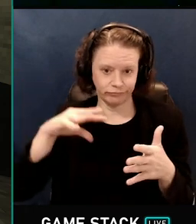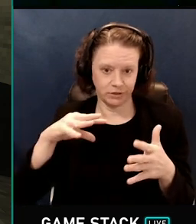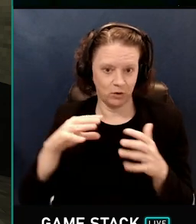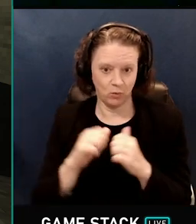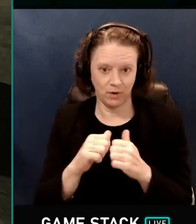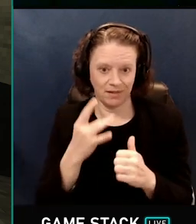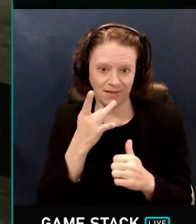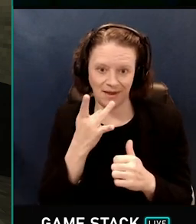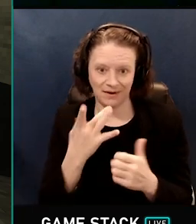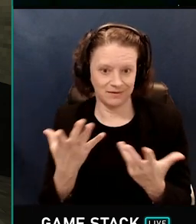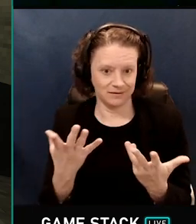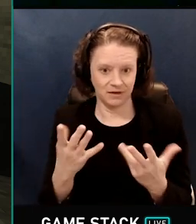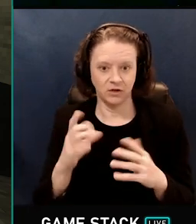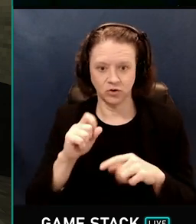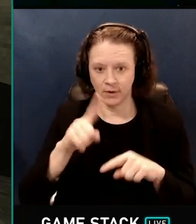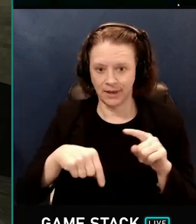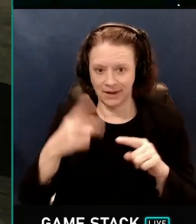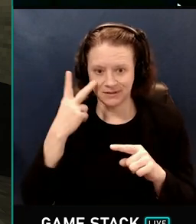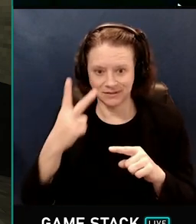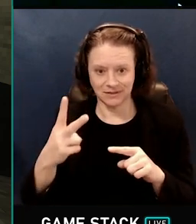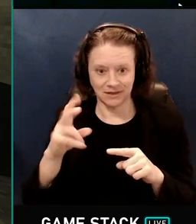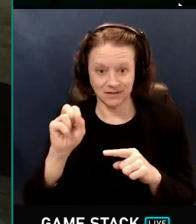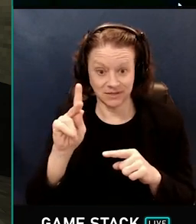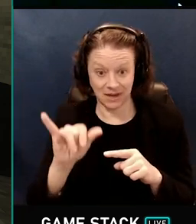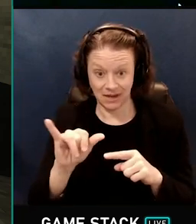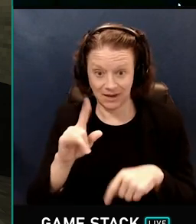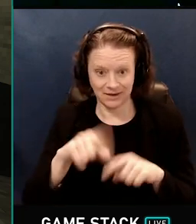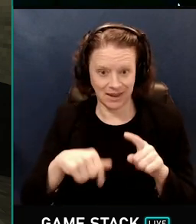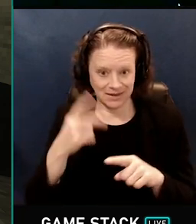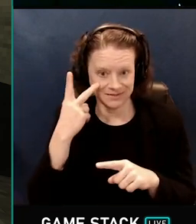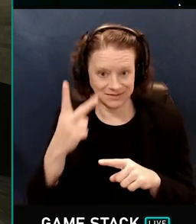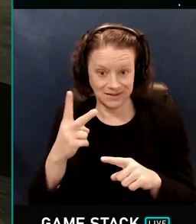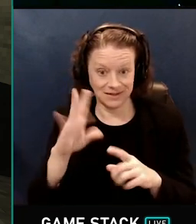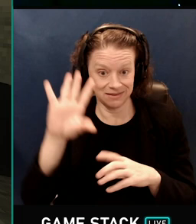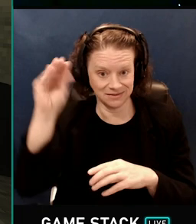so it can't see the sky or the sunlight, so it's shadows.